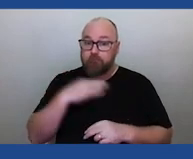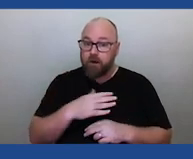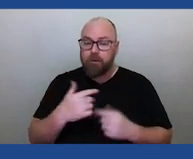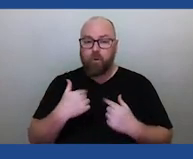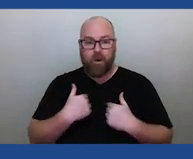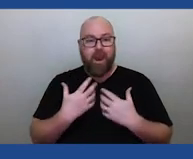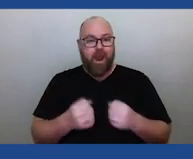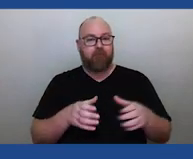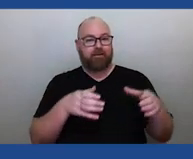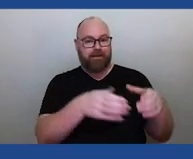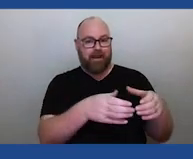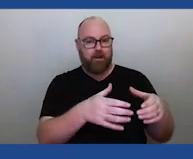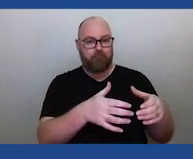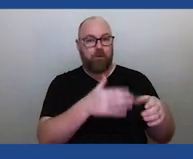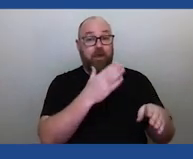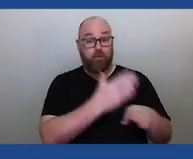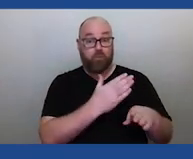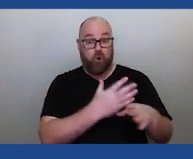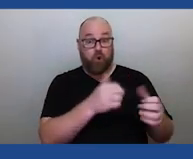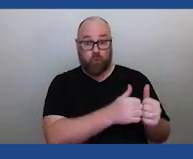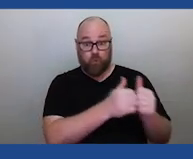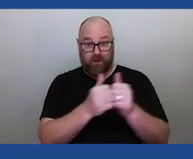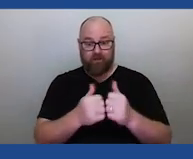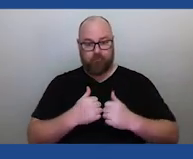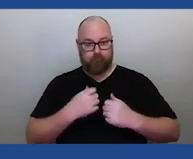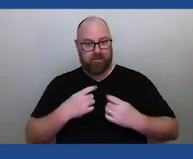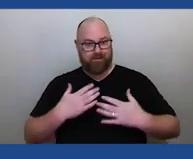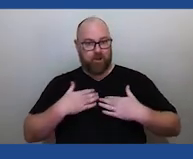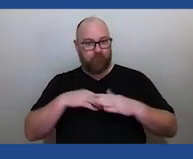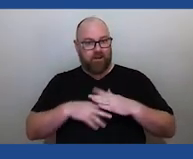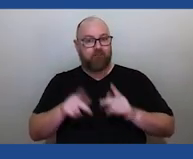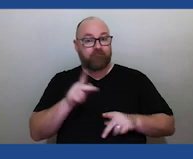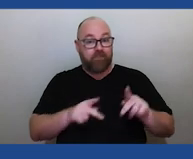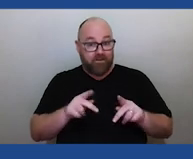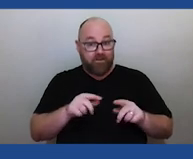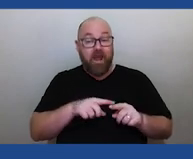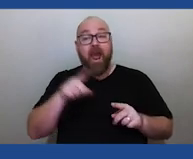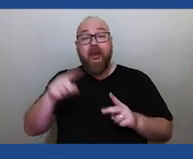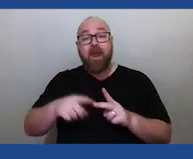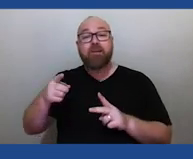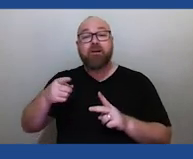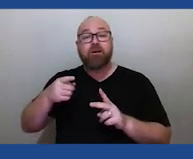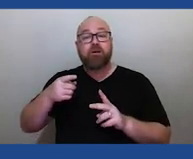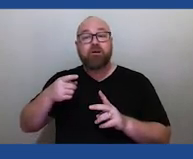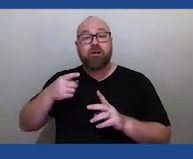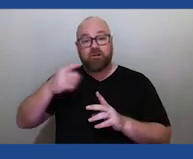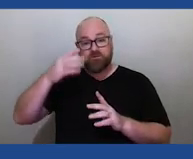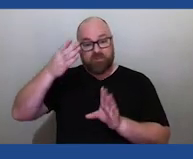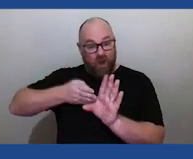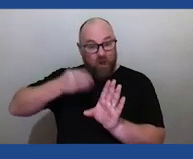that's collaborating between myself and physics and a group of psychologists in the Melbourne School of Psychology.